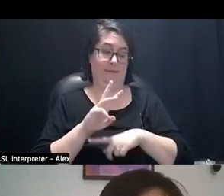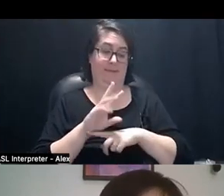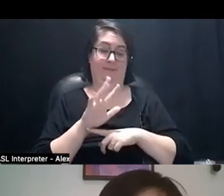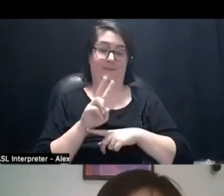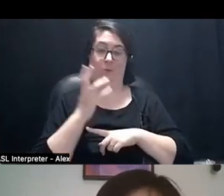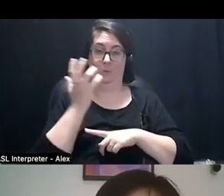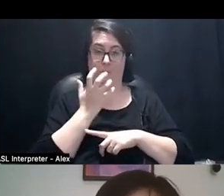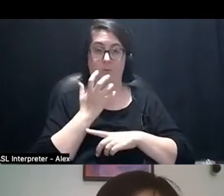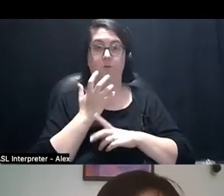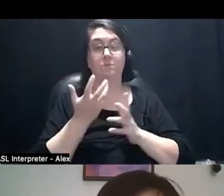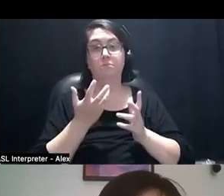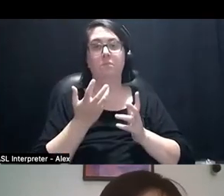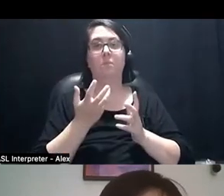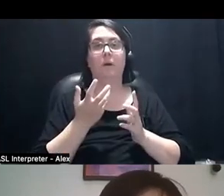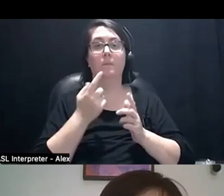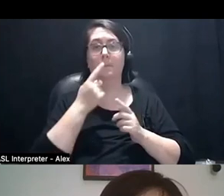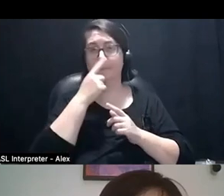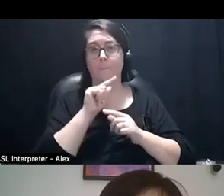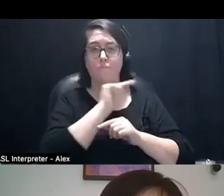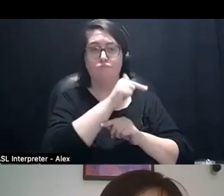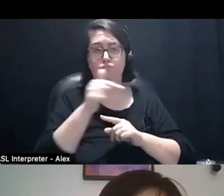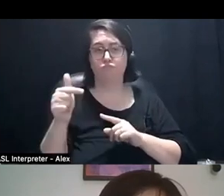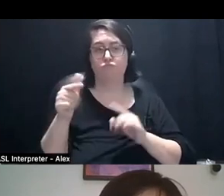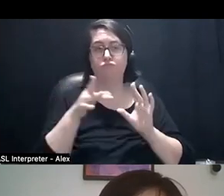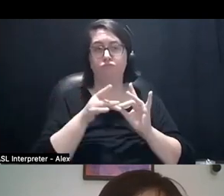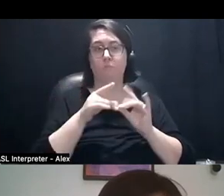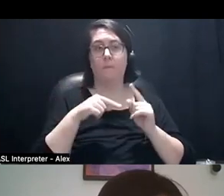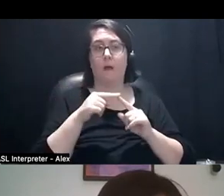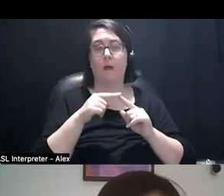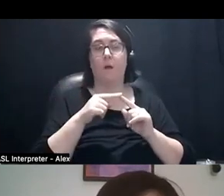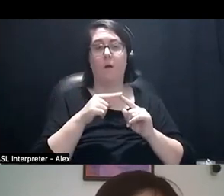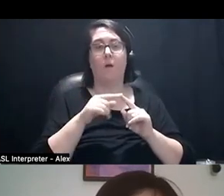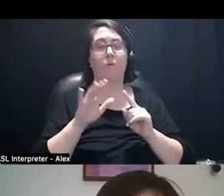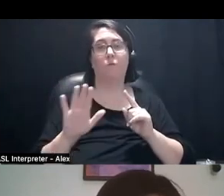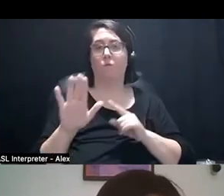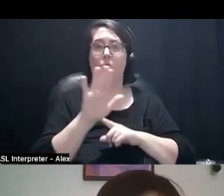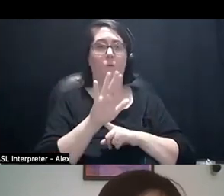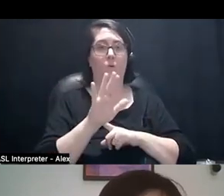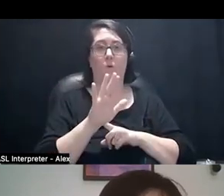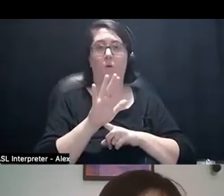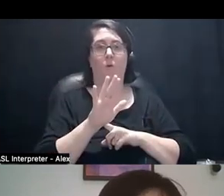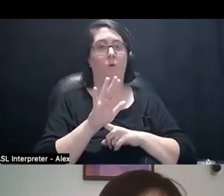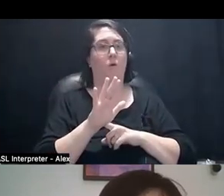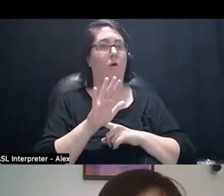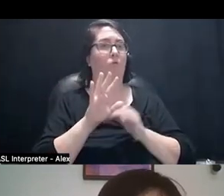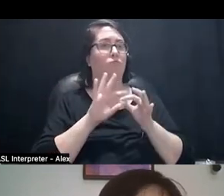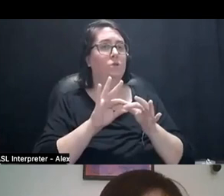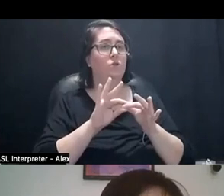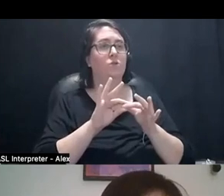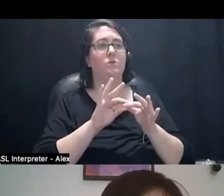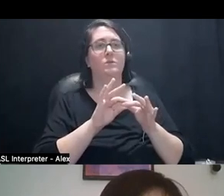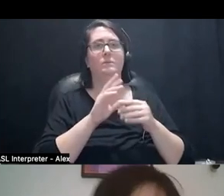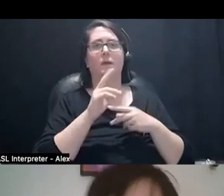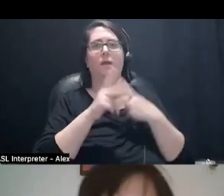If you could speak a bit to, the kind of viewer relations and dynamics that you're cultivating in your work